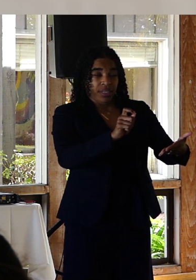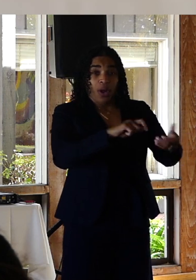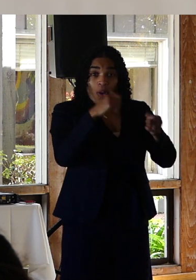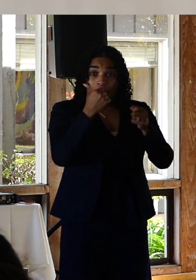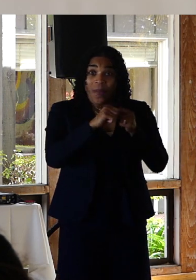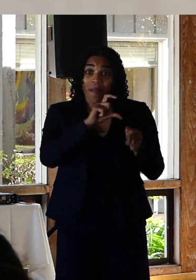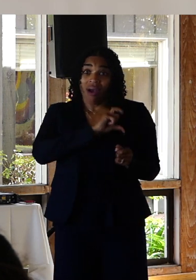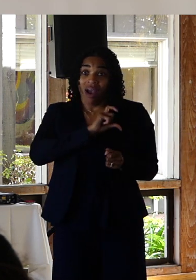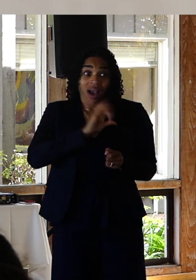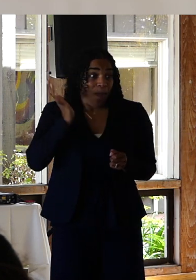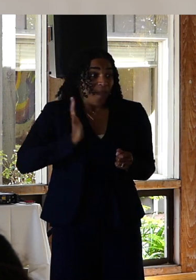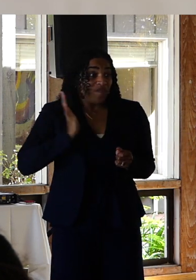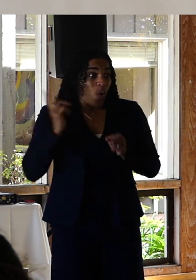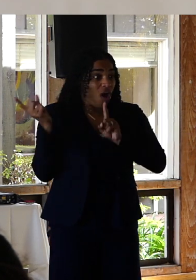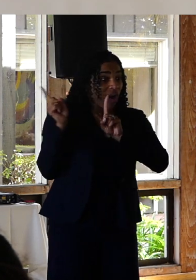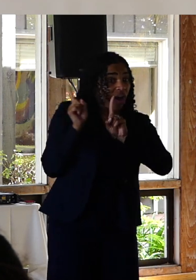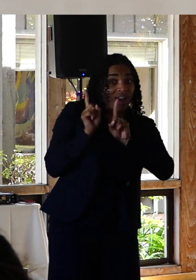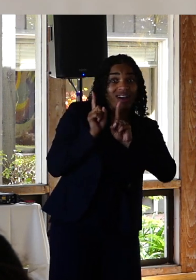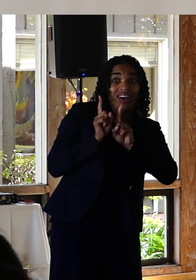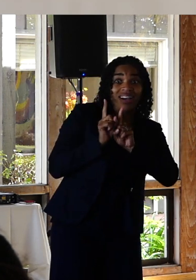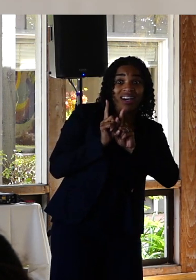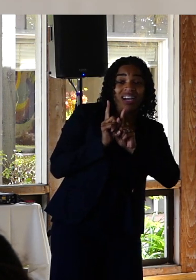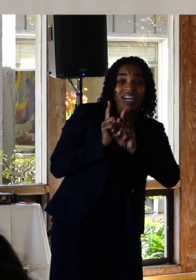that the officers at the Golden Gate Bridge have received